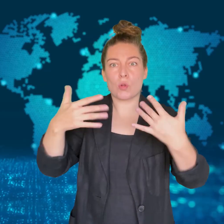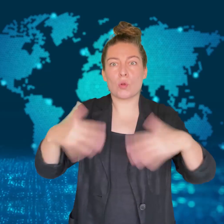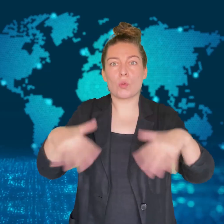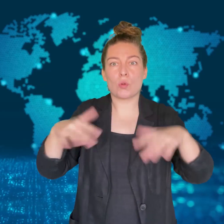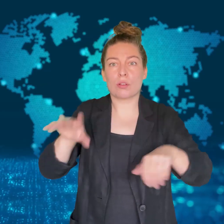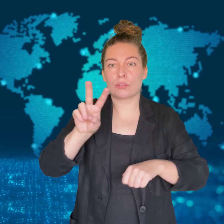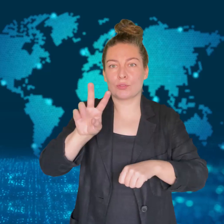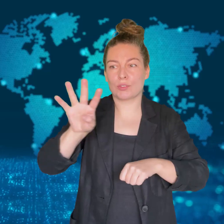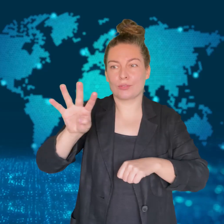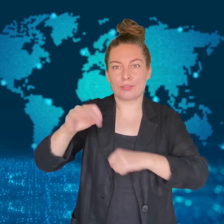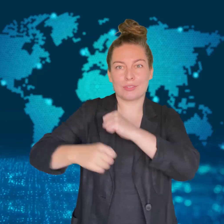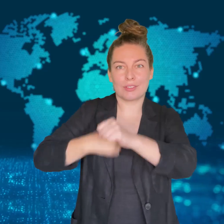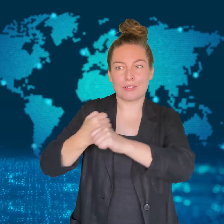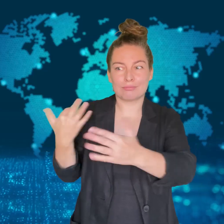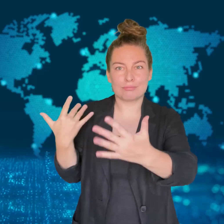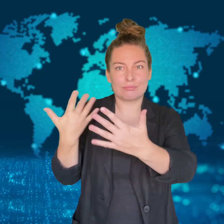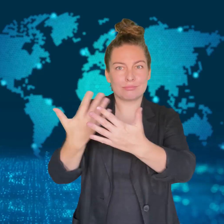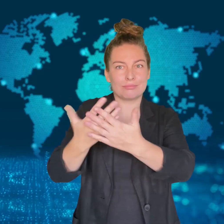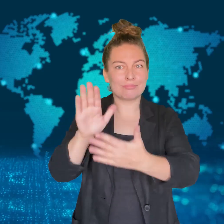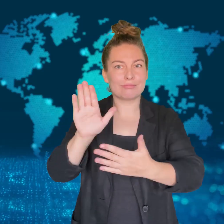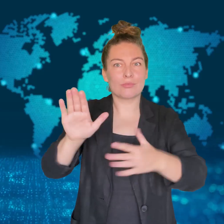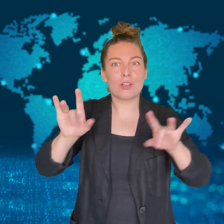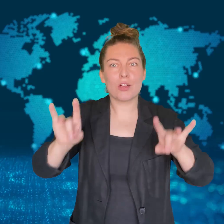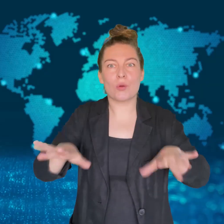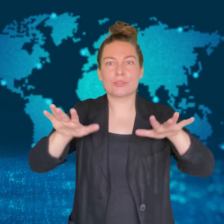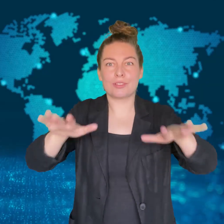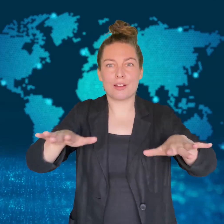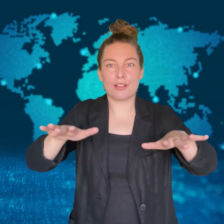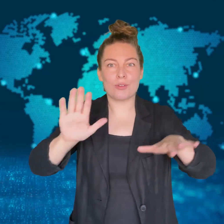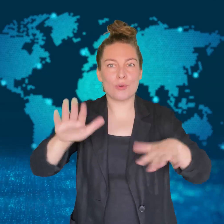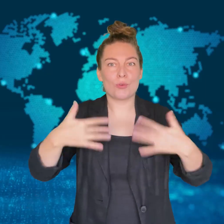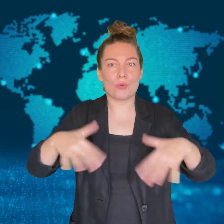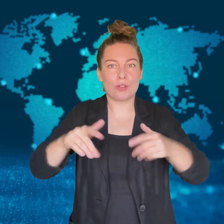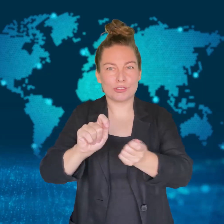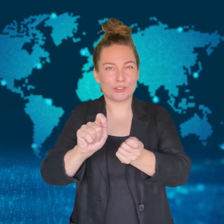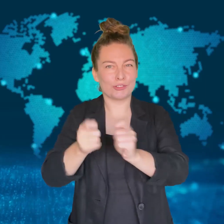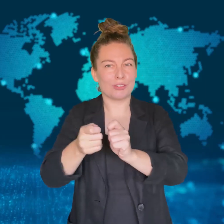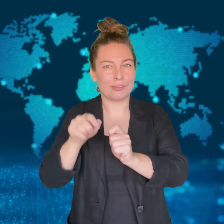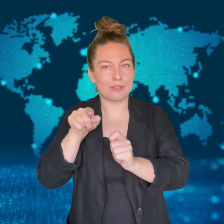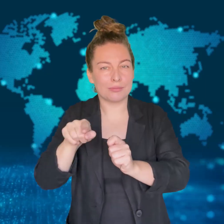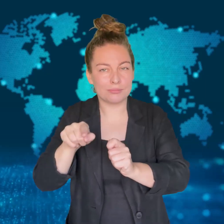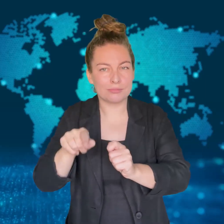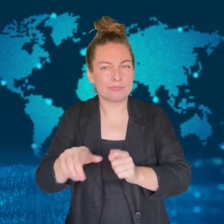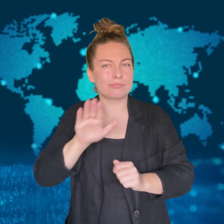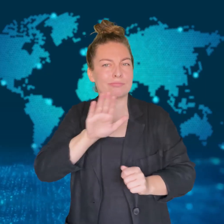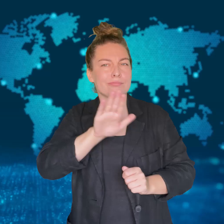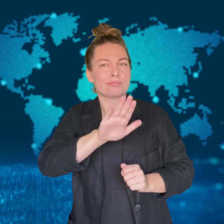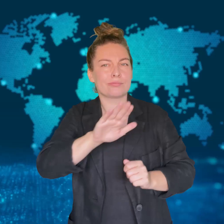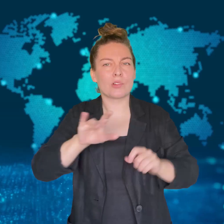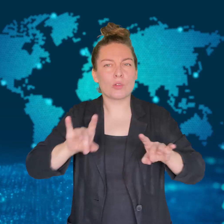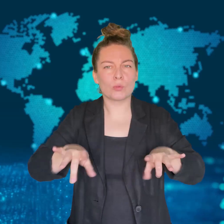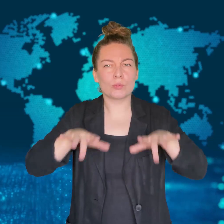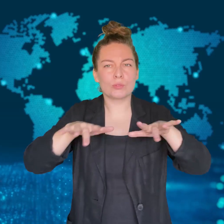the country's constitution in 24 years.